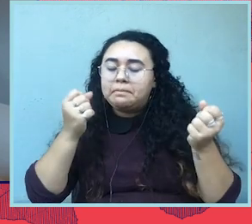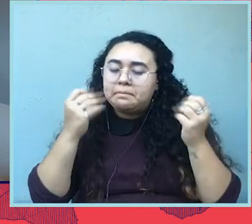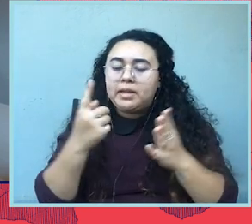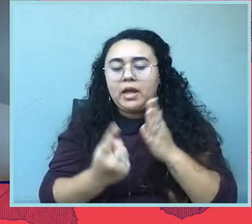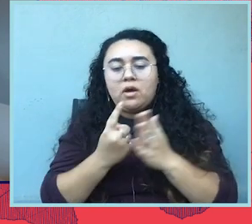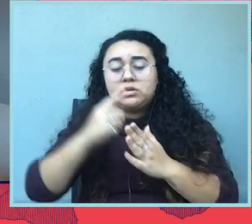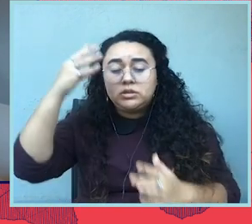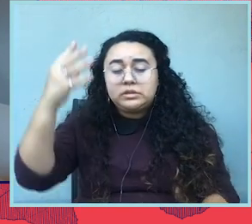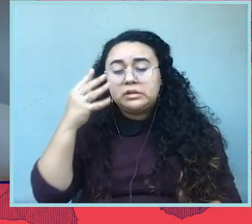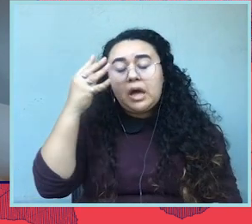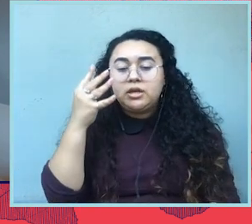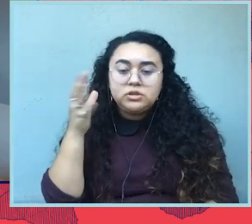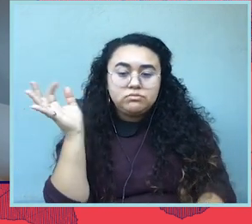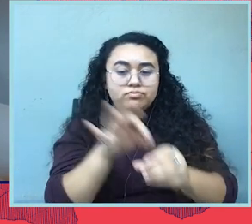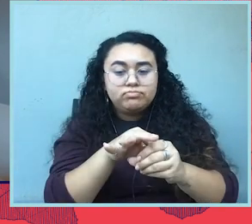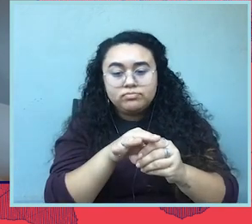in the hot Sun in order to cast a ballot.